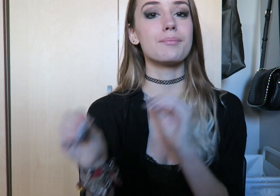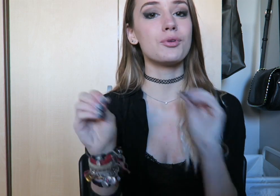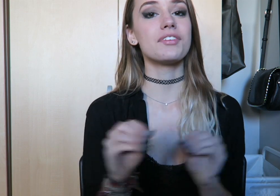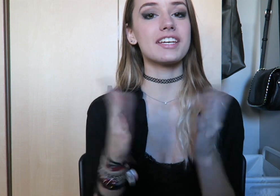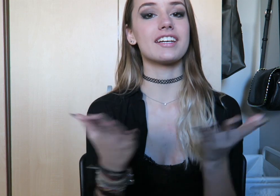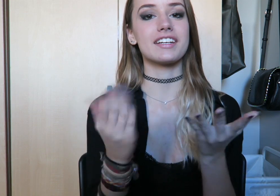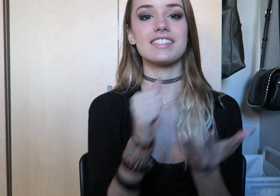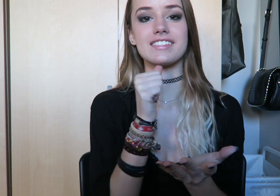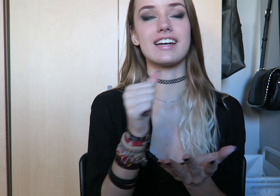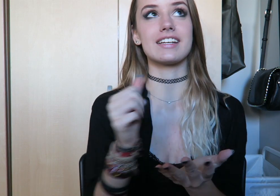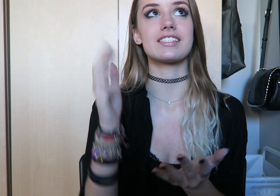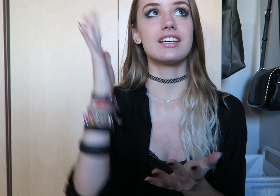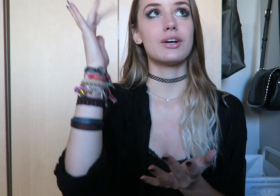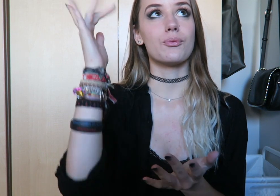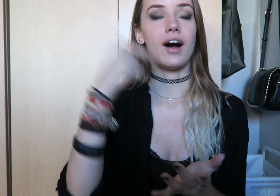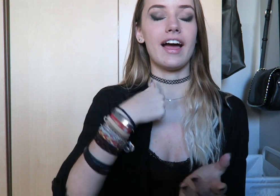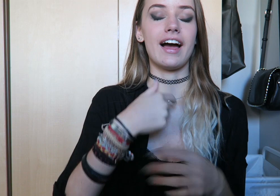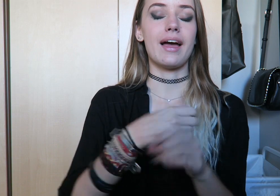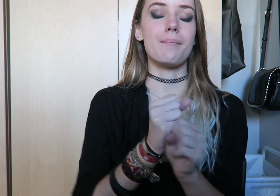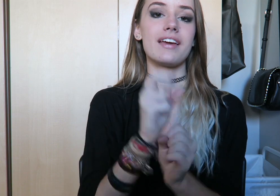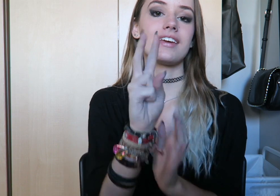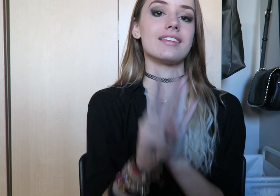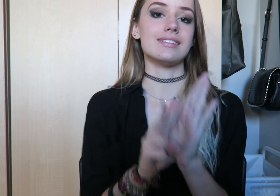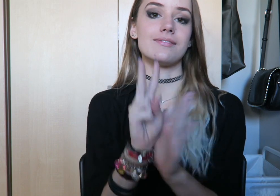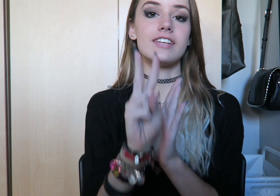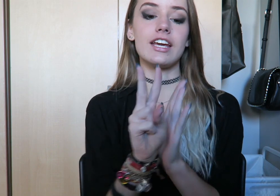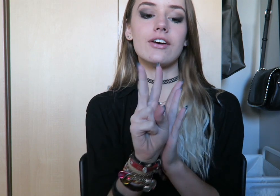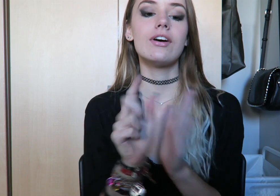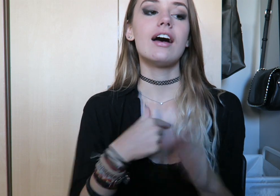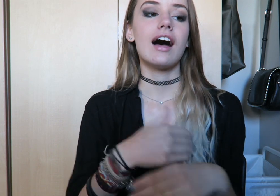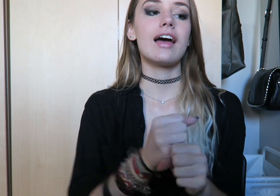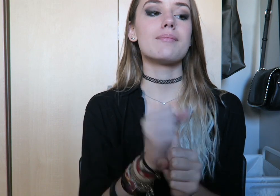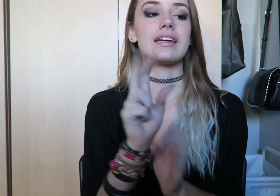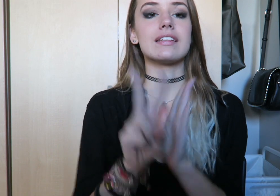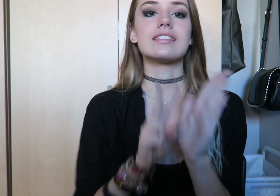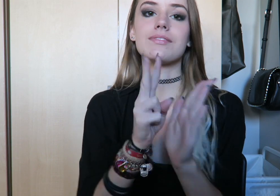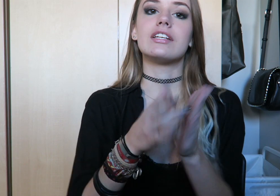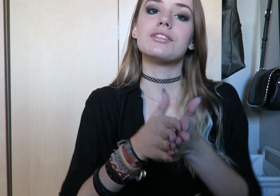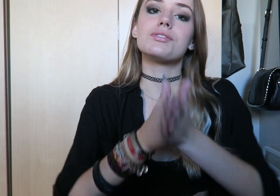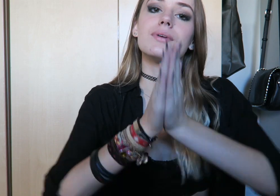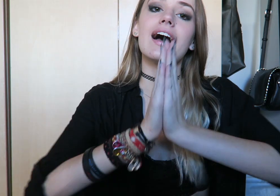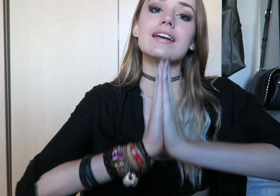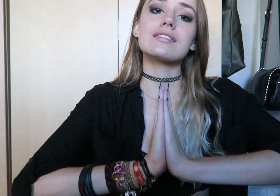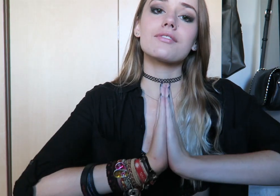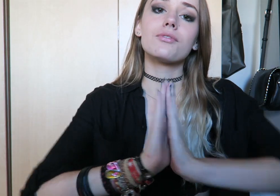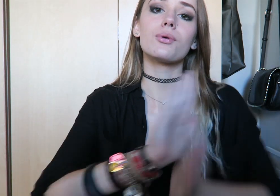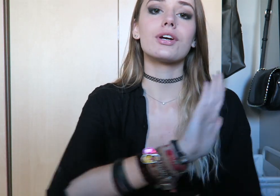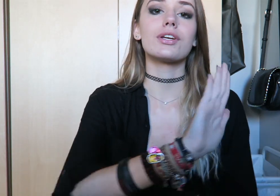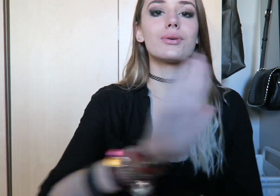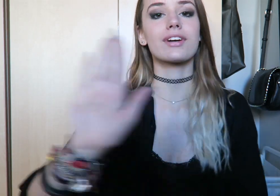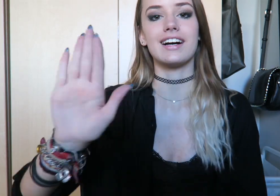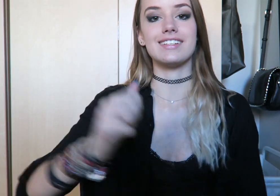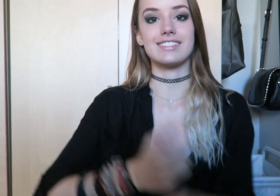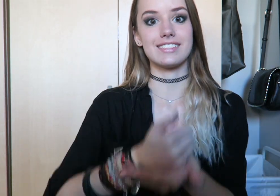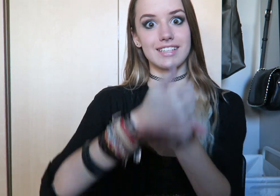But moving here is not why I'm making this video. I'm making this video to ask for your guy's help